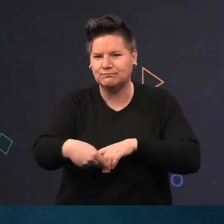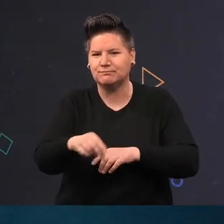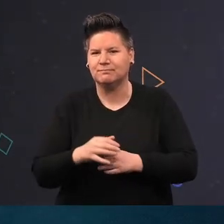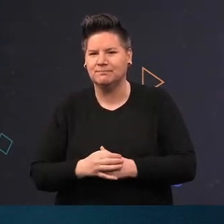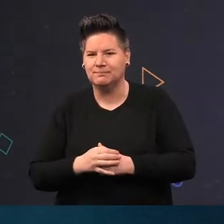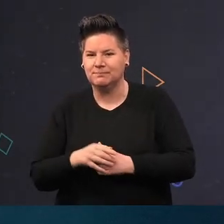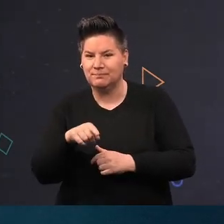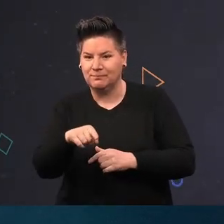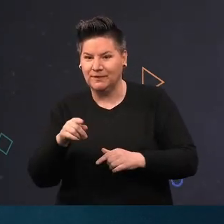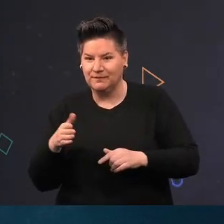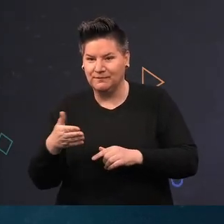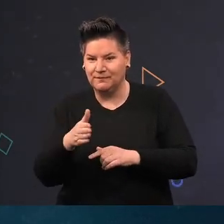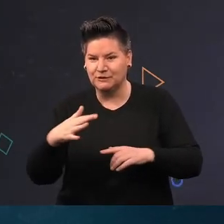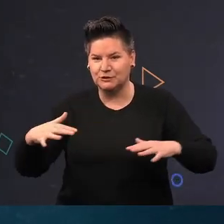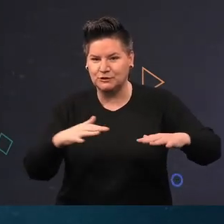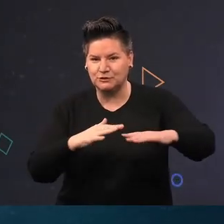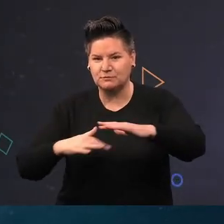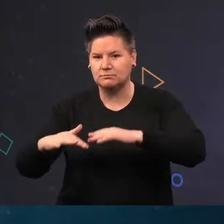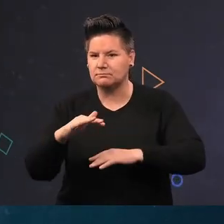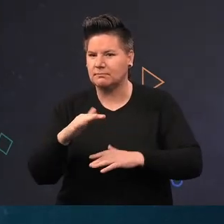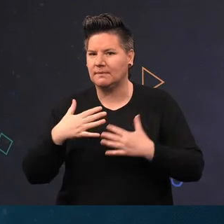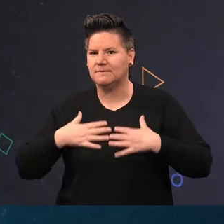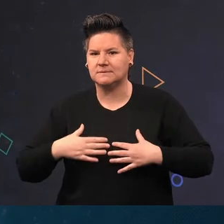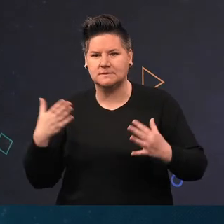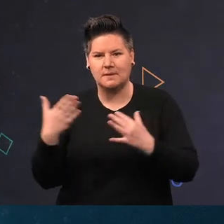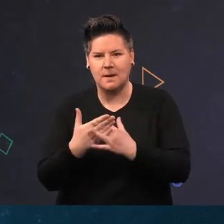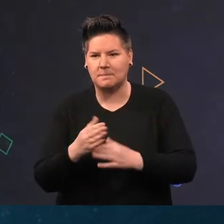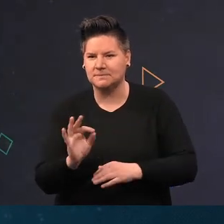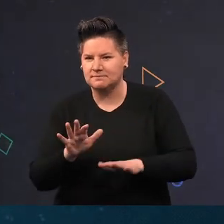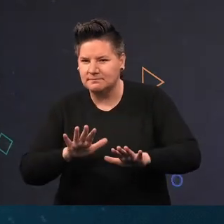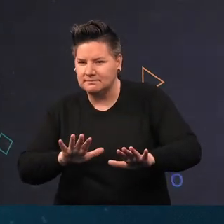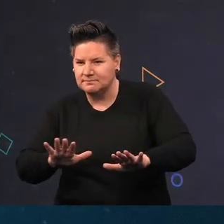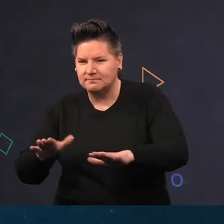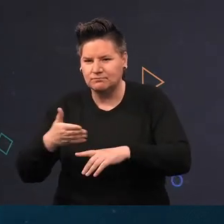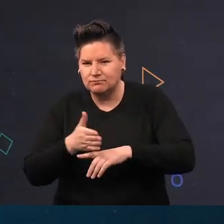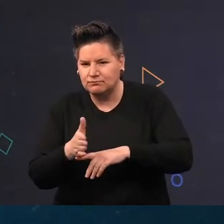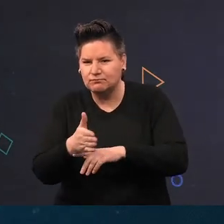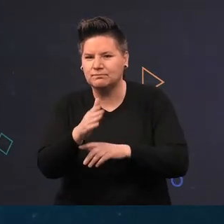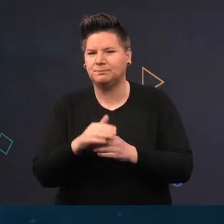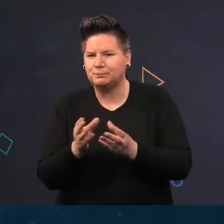Here again you can see a patch that smacks of physical disturbance. Something has rubbed the